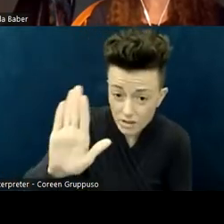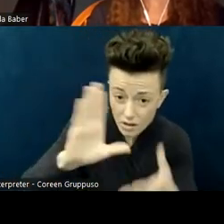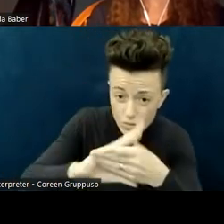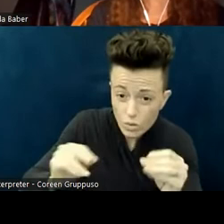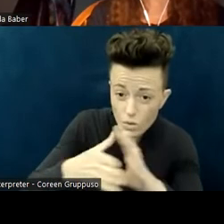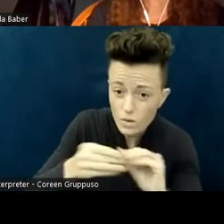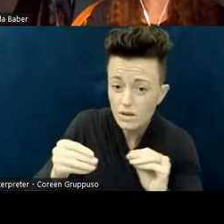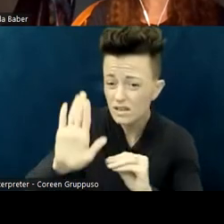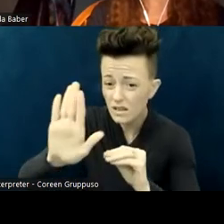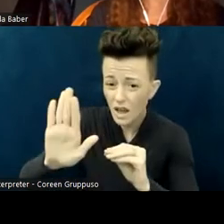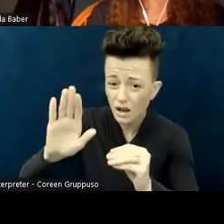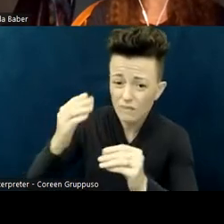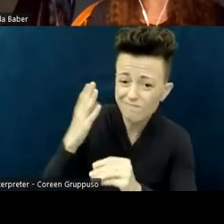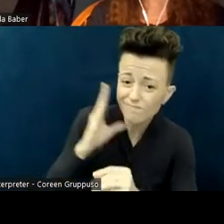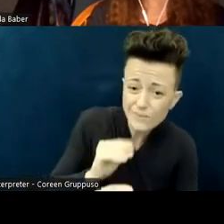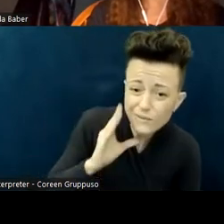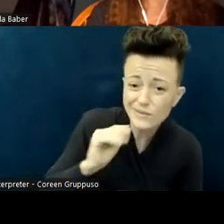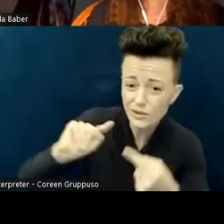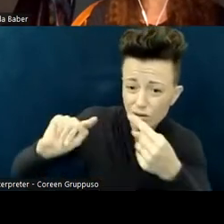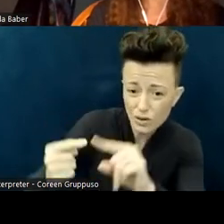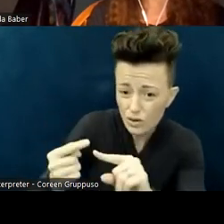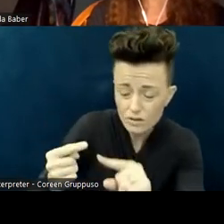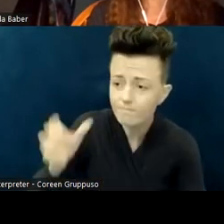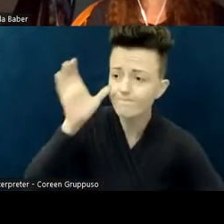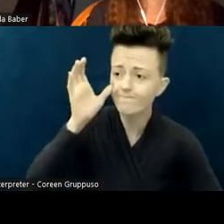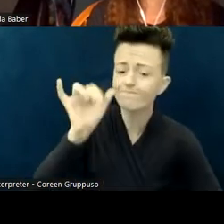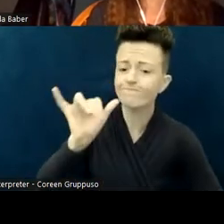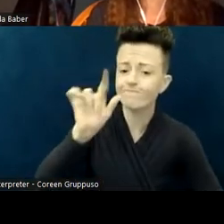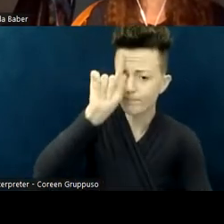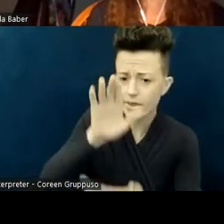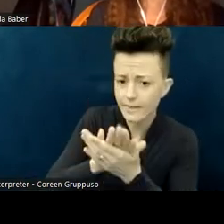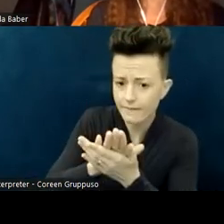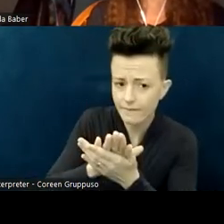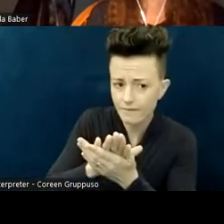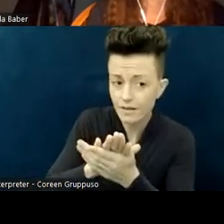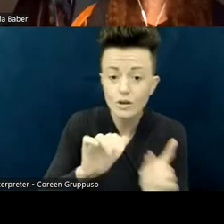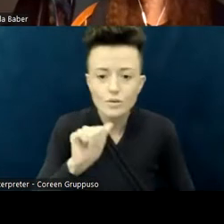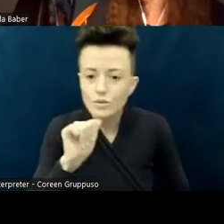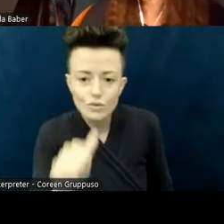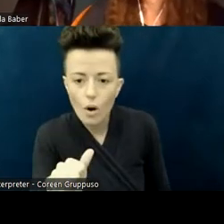"I tell people; and they totally dismiss, they rationalize, "they make excuses, they get defensive."